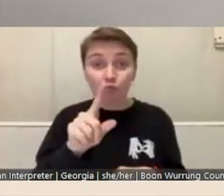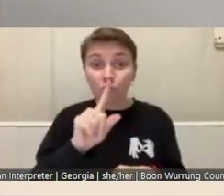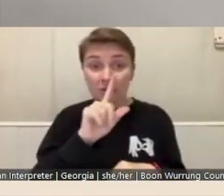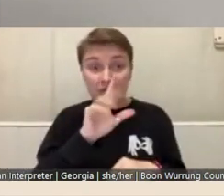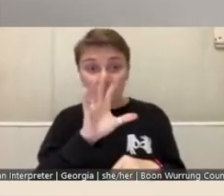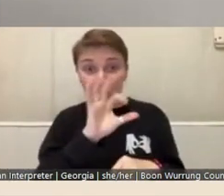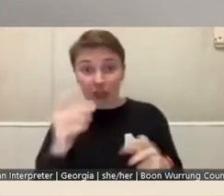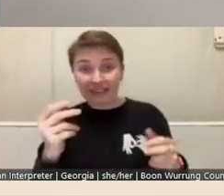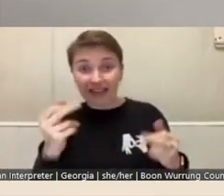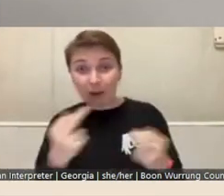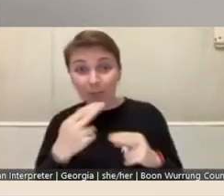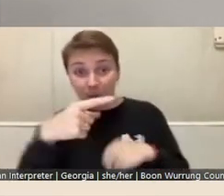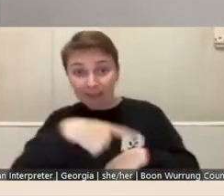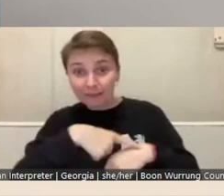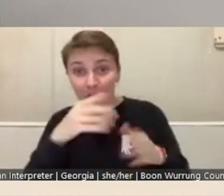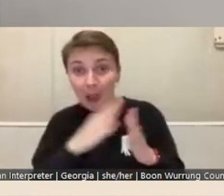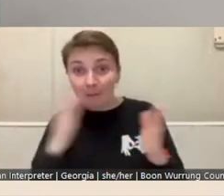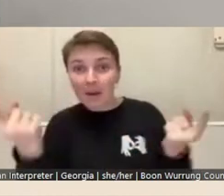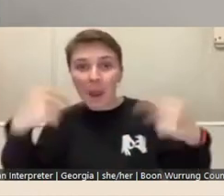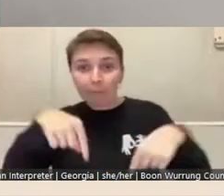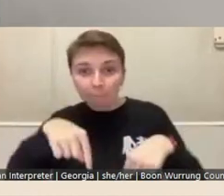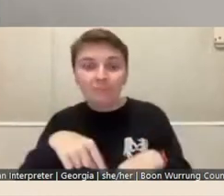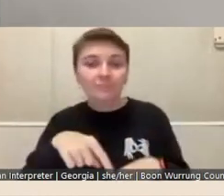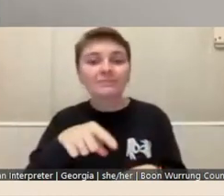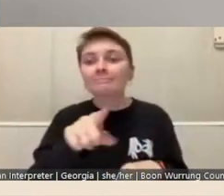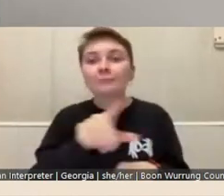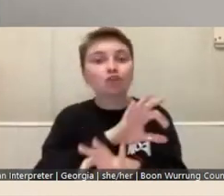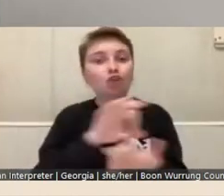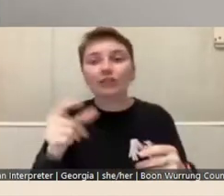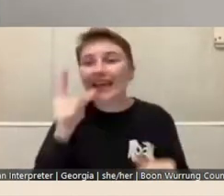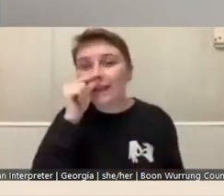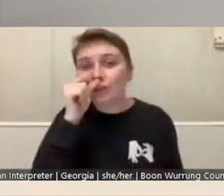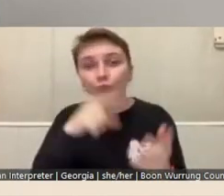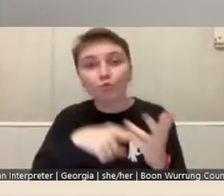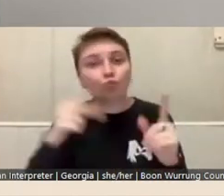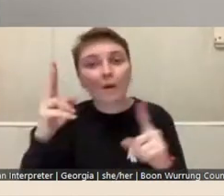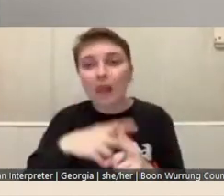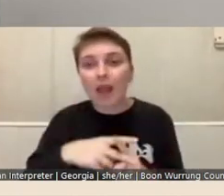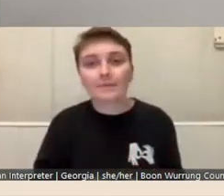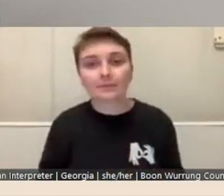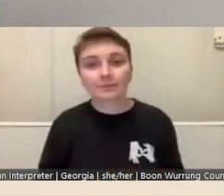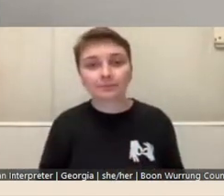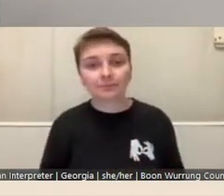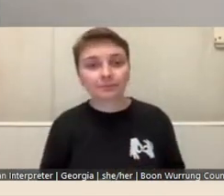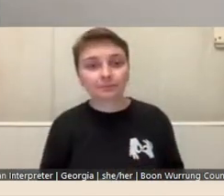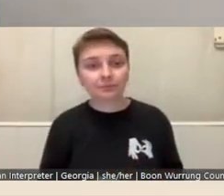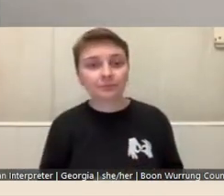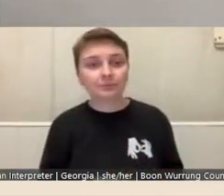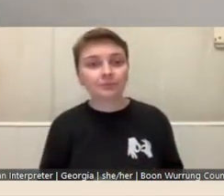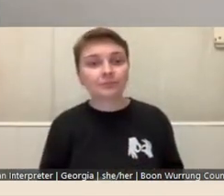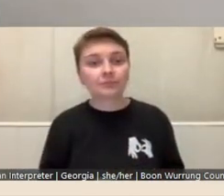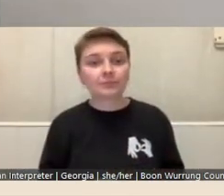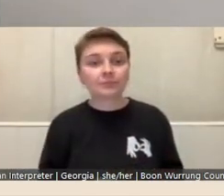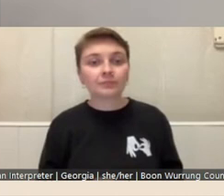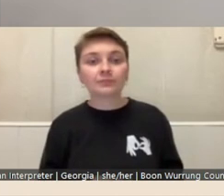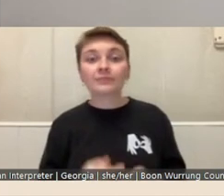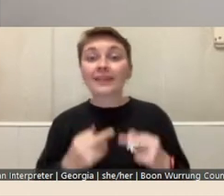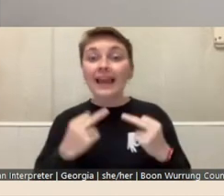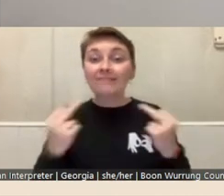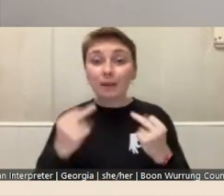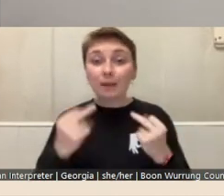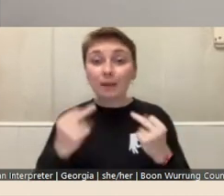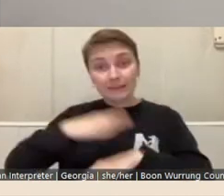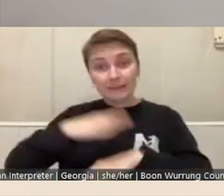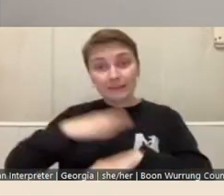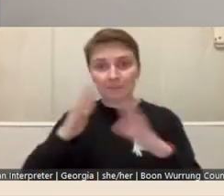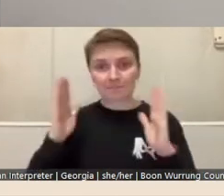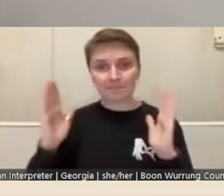in this period, you're not eligible to apply. The available residency period is January to December